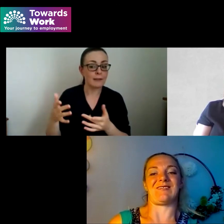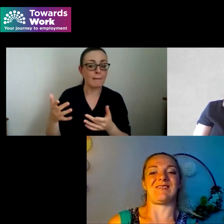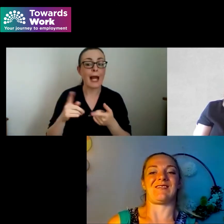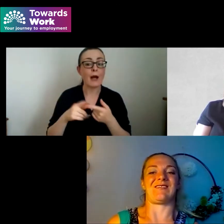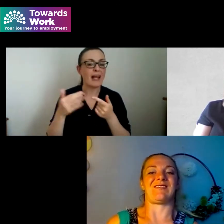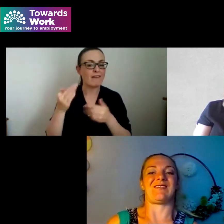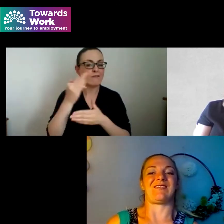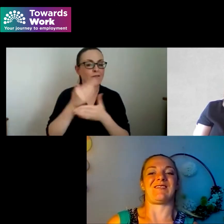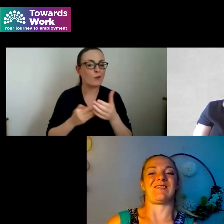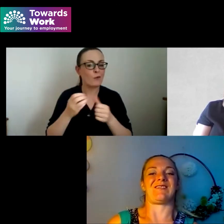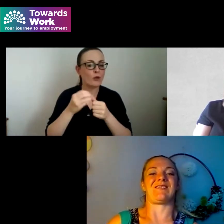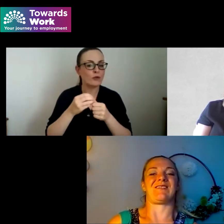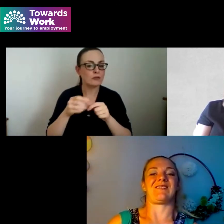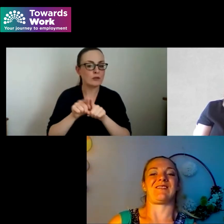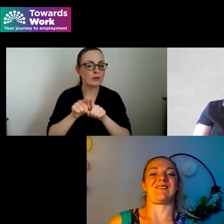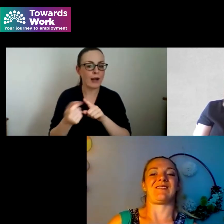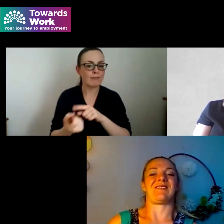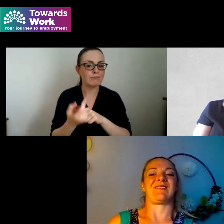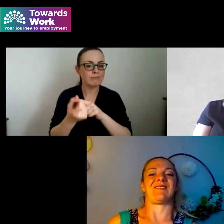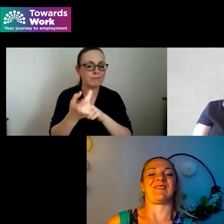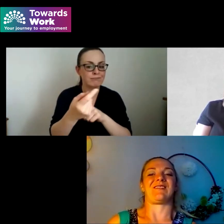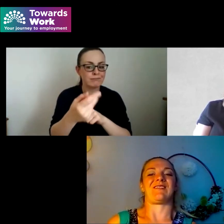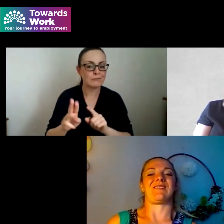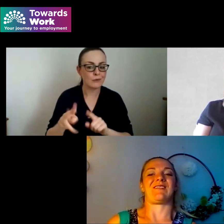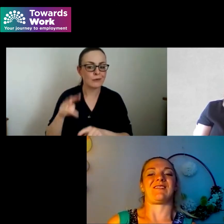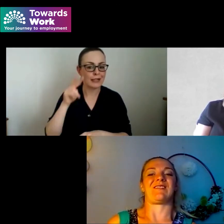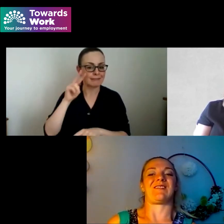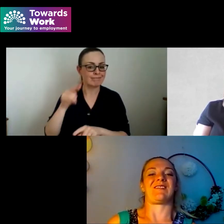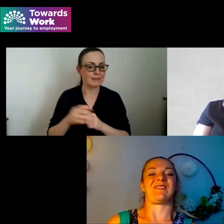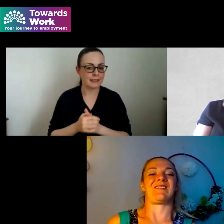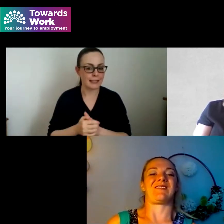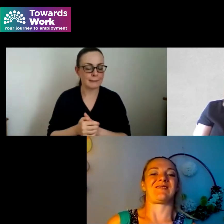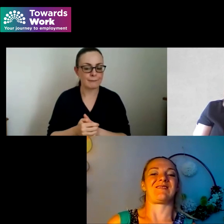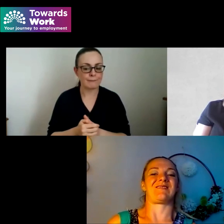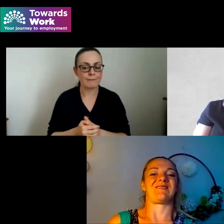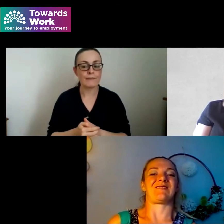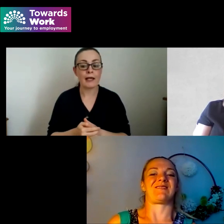up at the moment that the event points are opened as well so please do join us and if you'd like